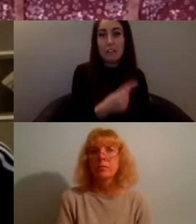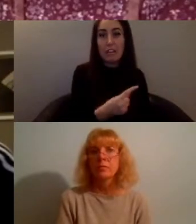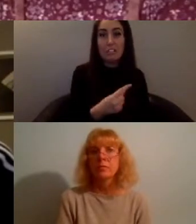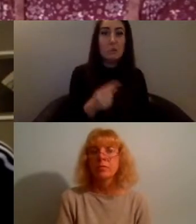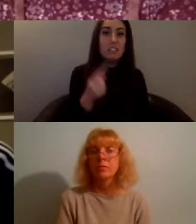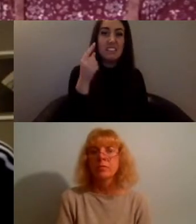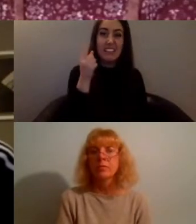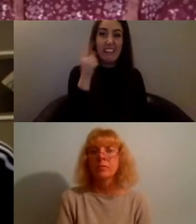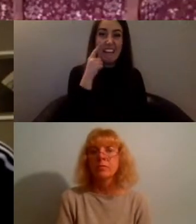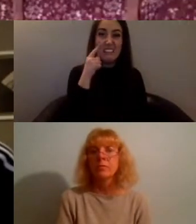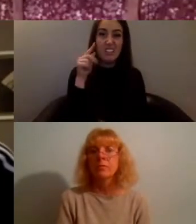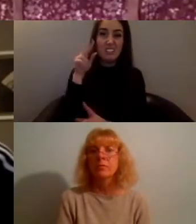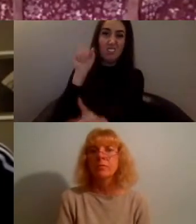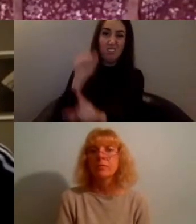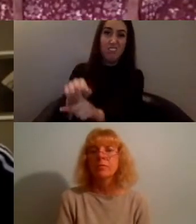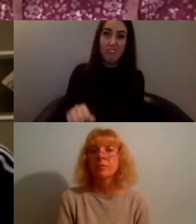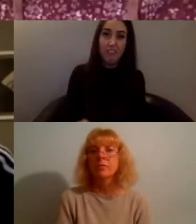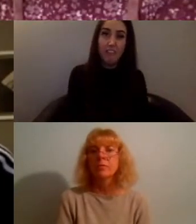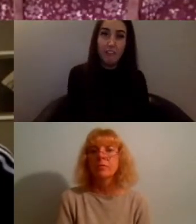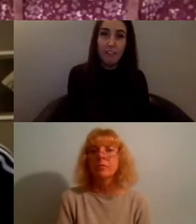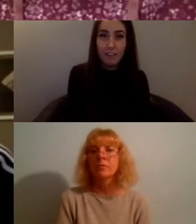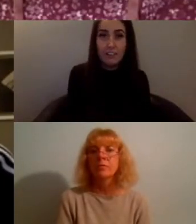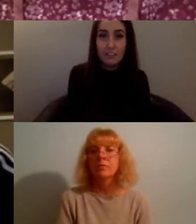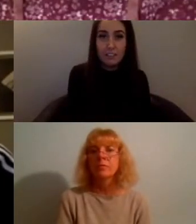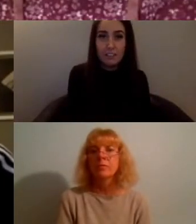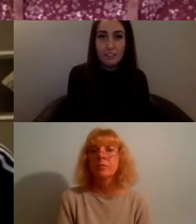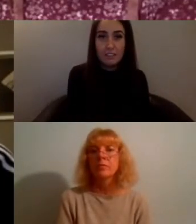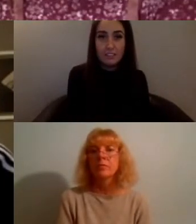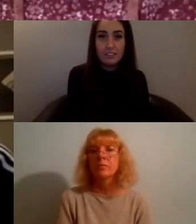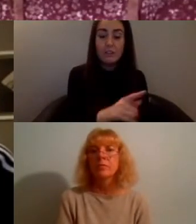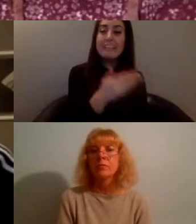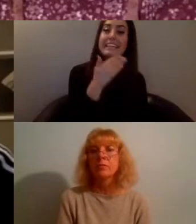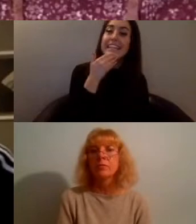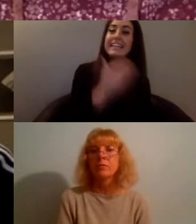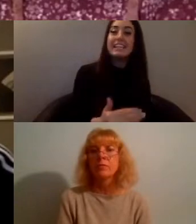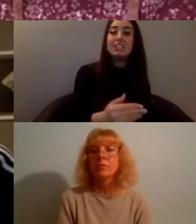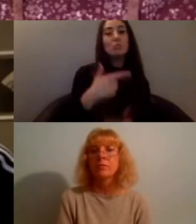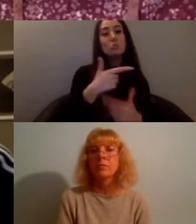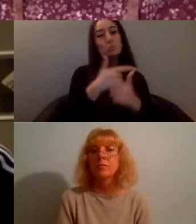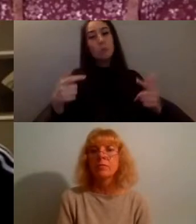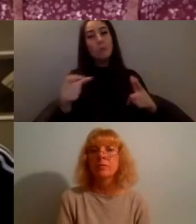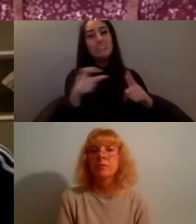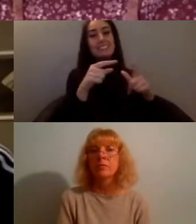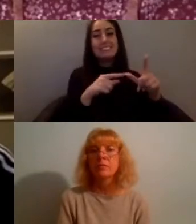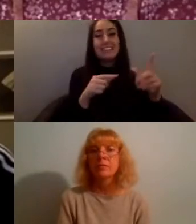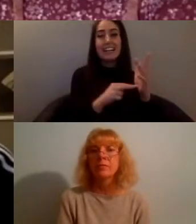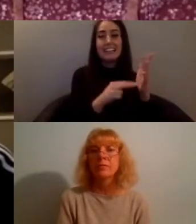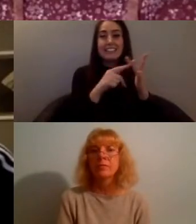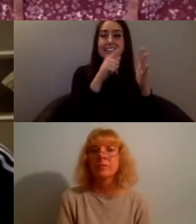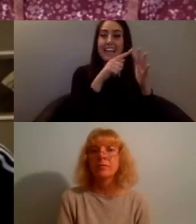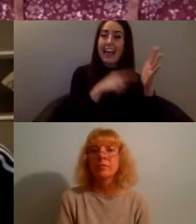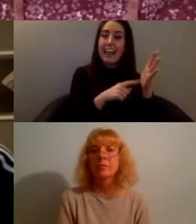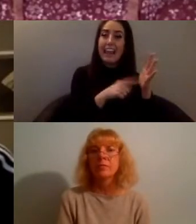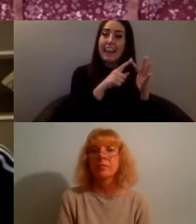beautiful thank you so much Danielle and to the rest of you guys it was really brilliant